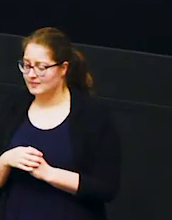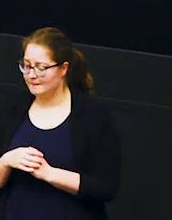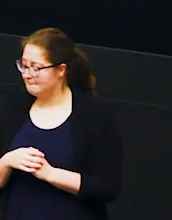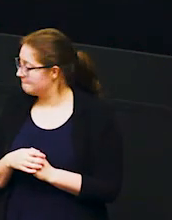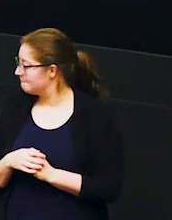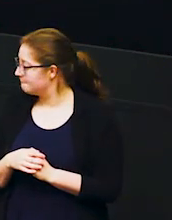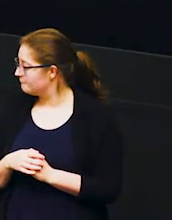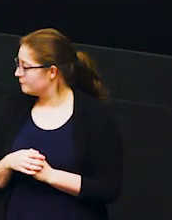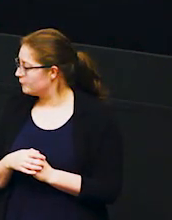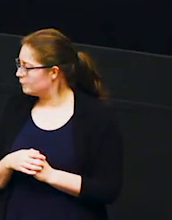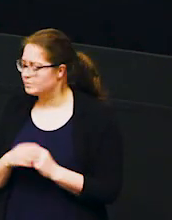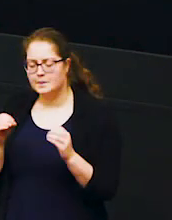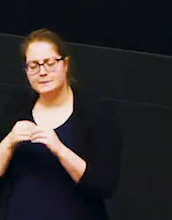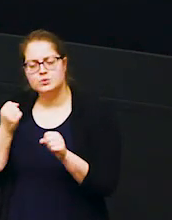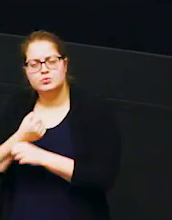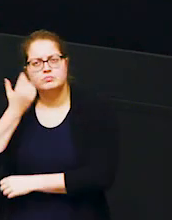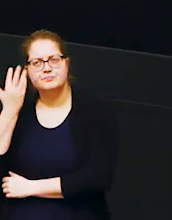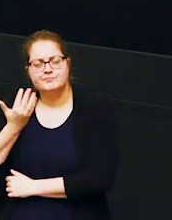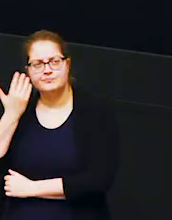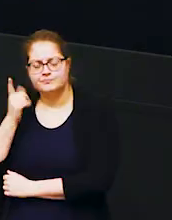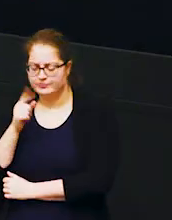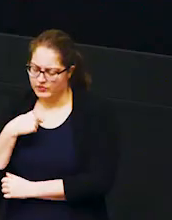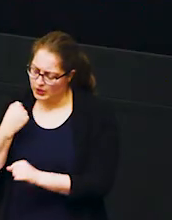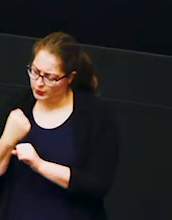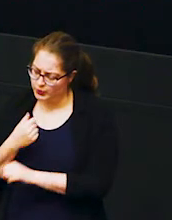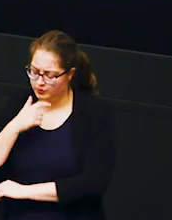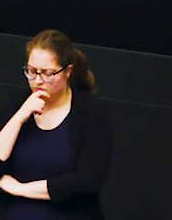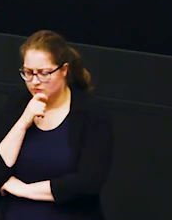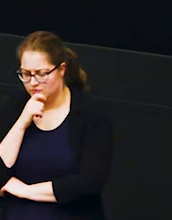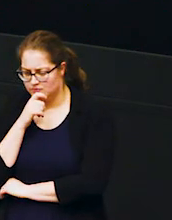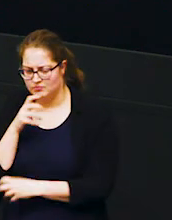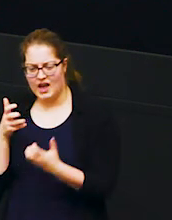she's thinking quietly to herself what can i do about this how can i make sure my family